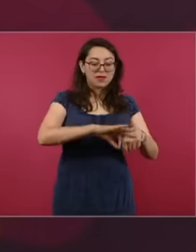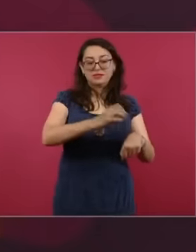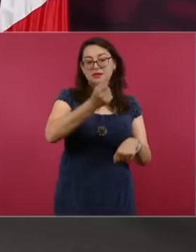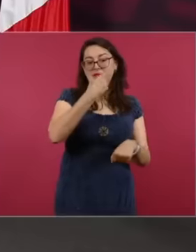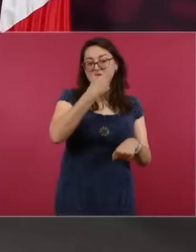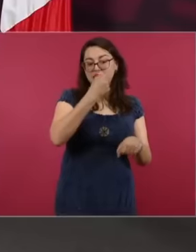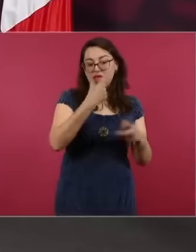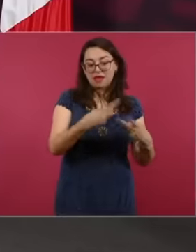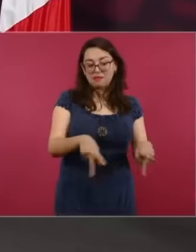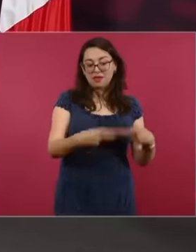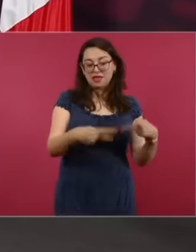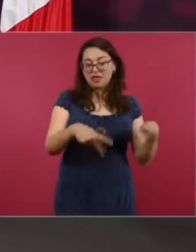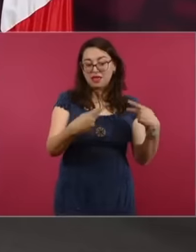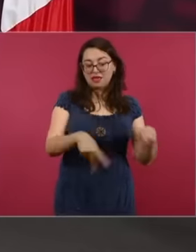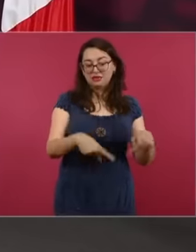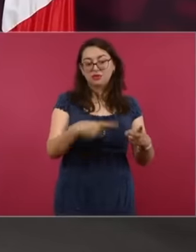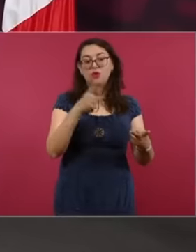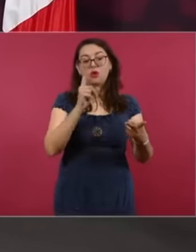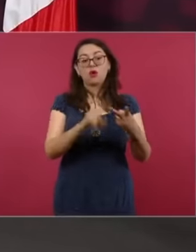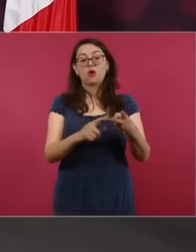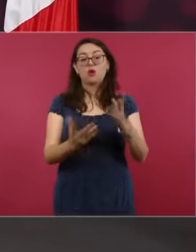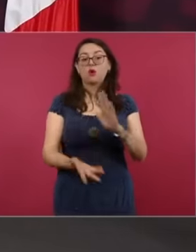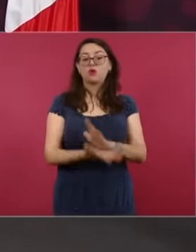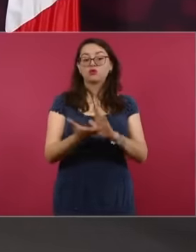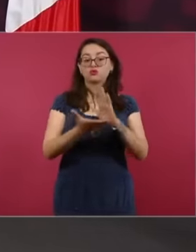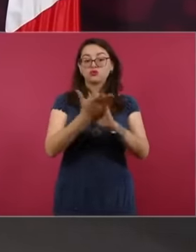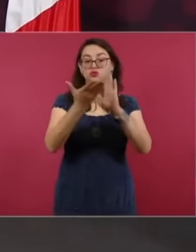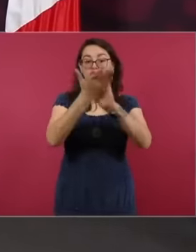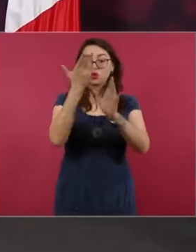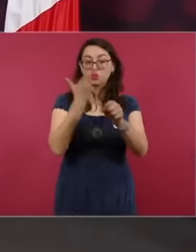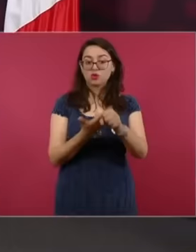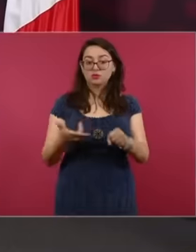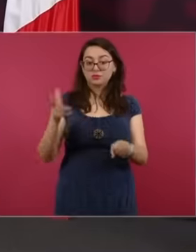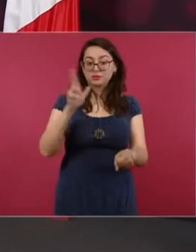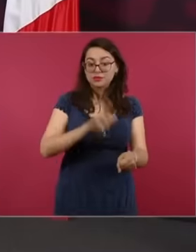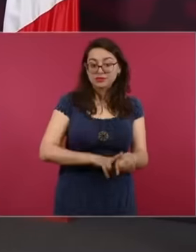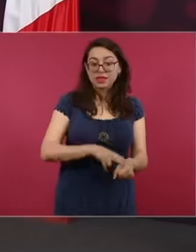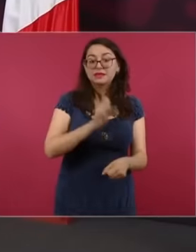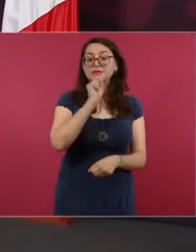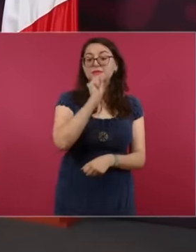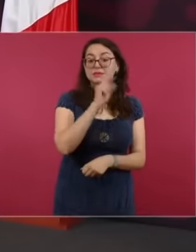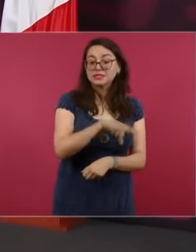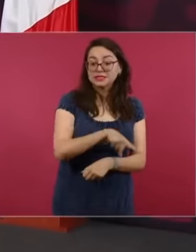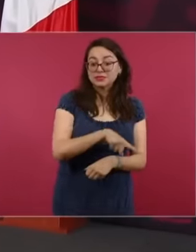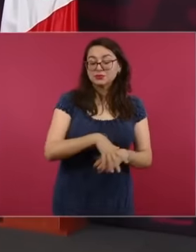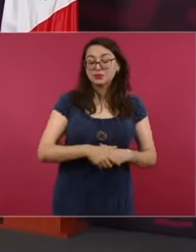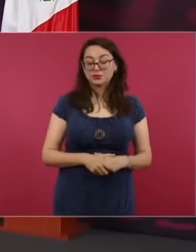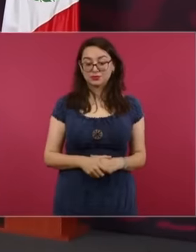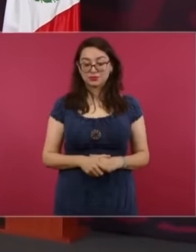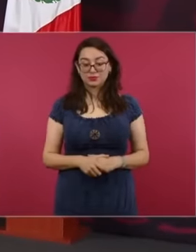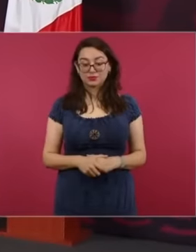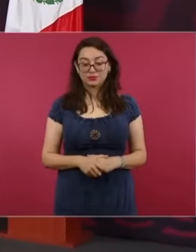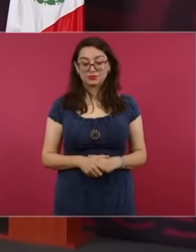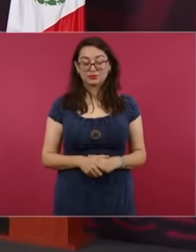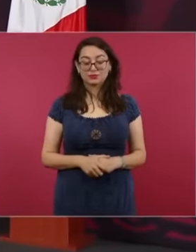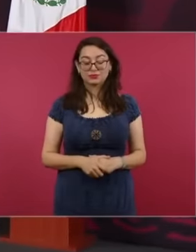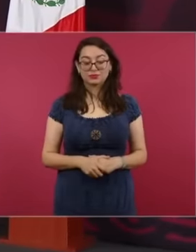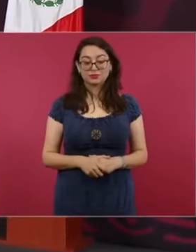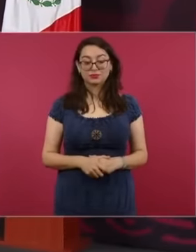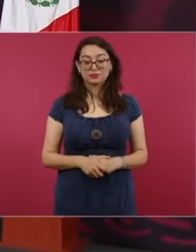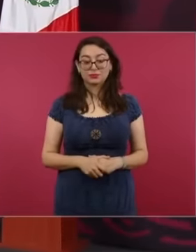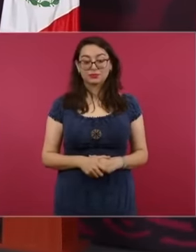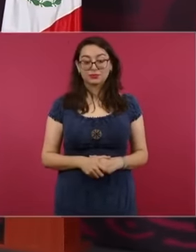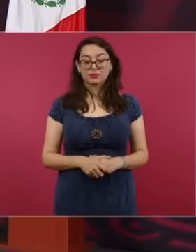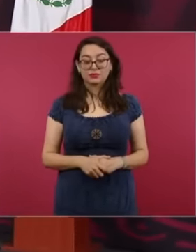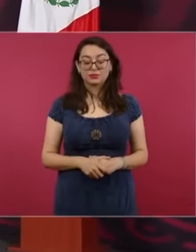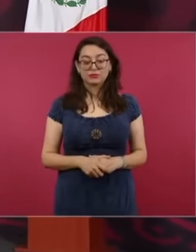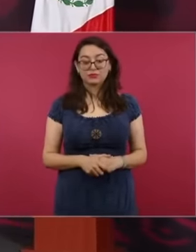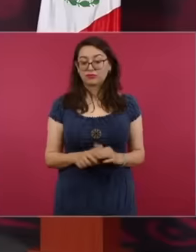hospital builders with contracts